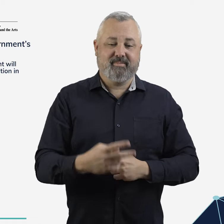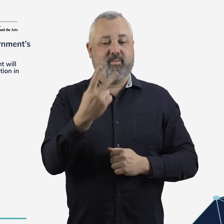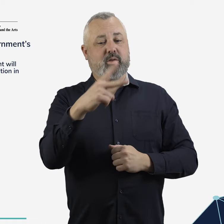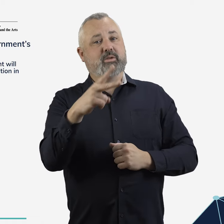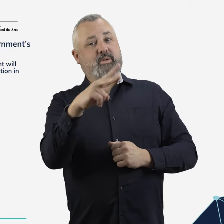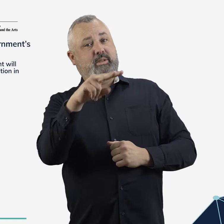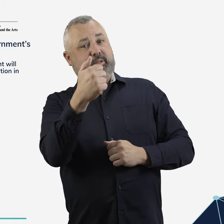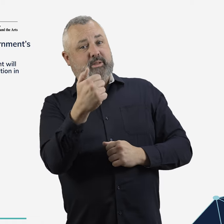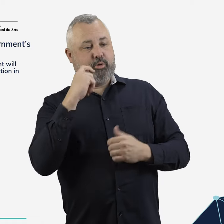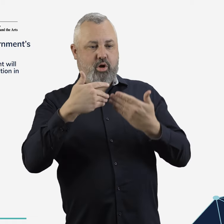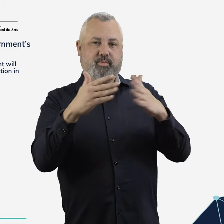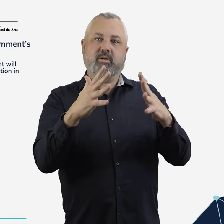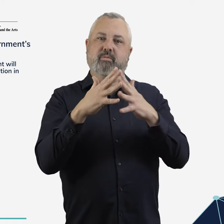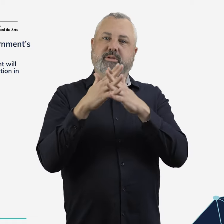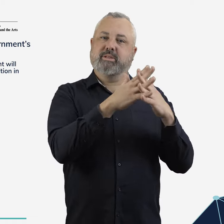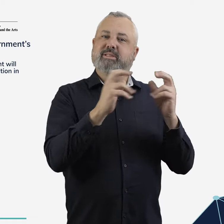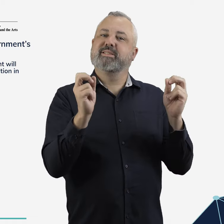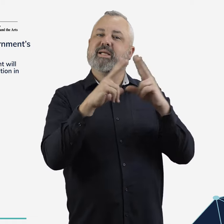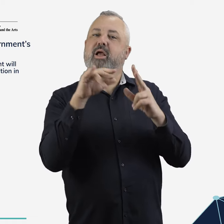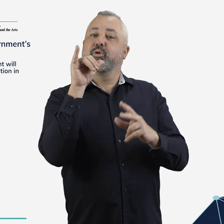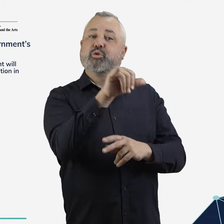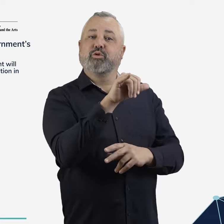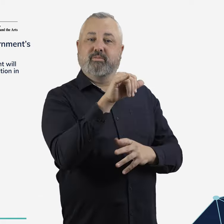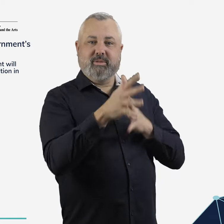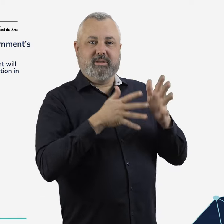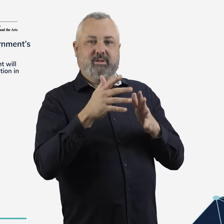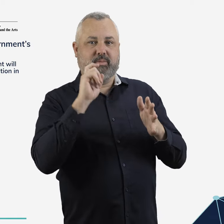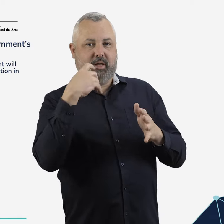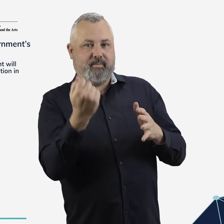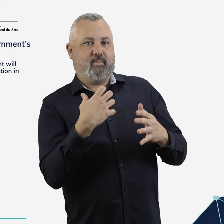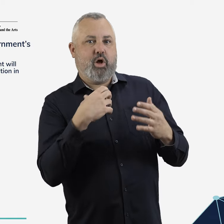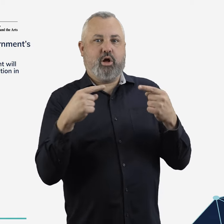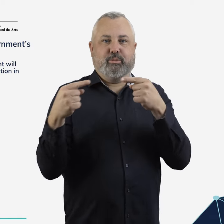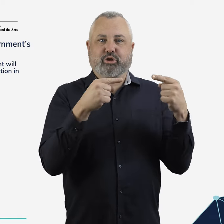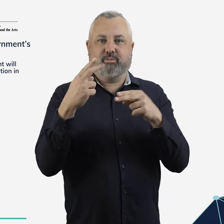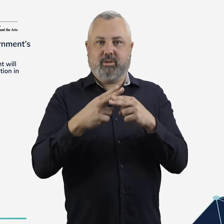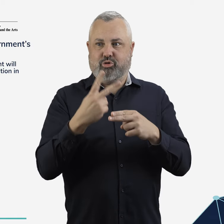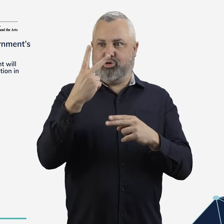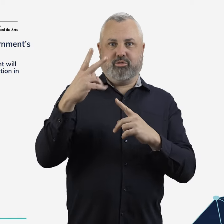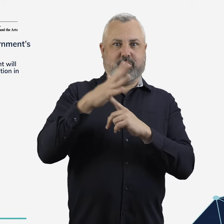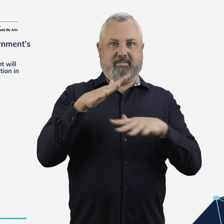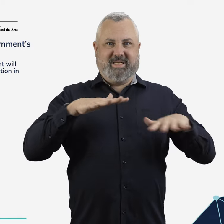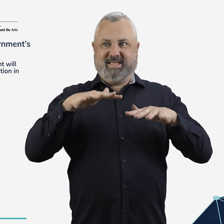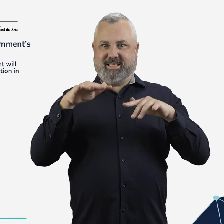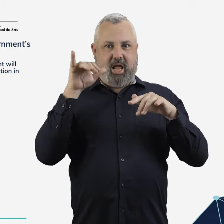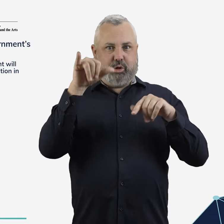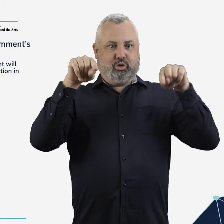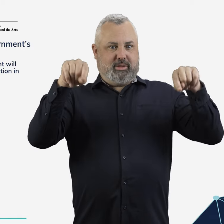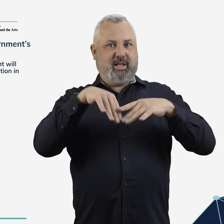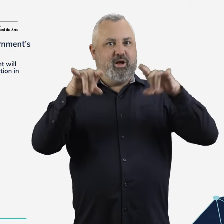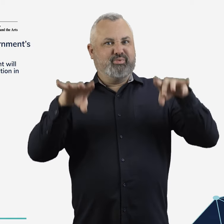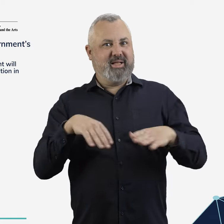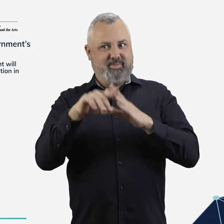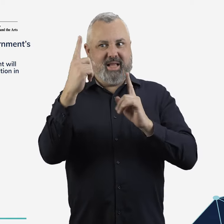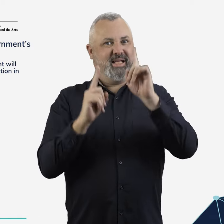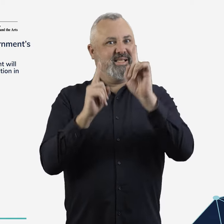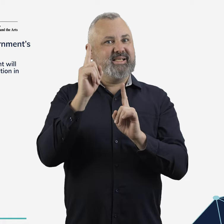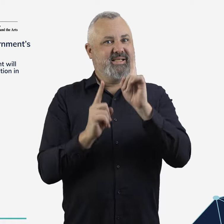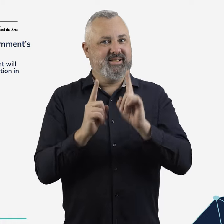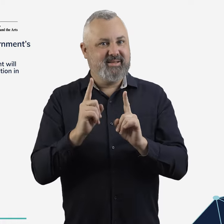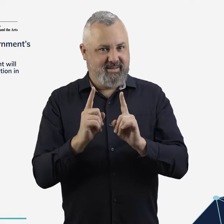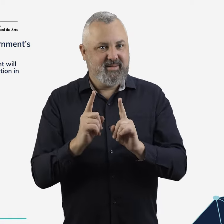The opening of Western Sydney Airport in 2026 will further enhance competition in our largest aviation market.